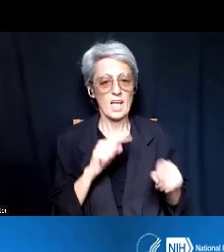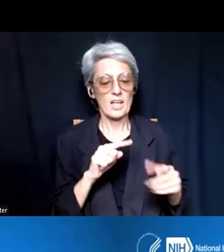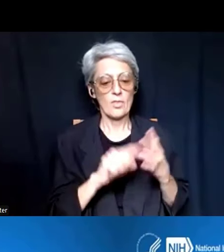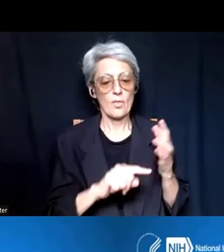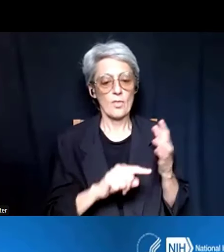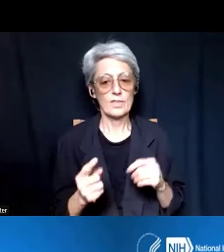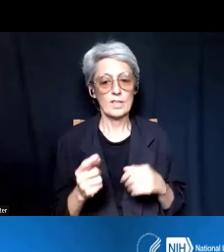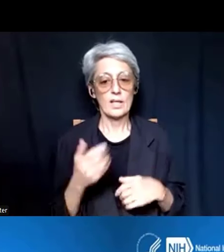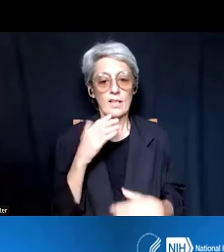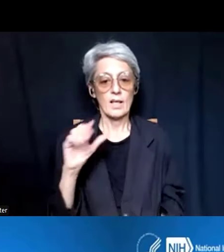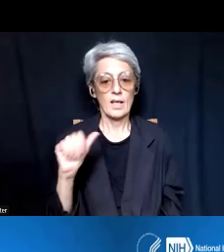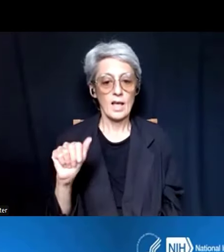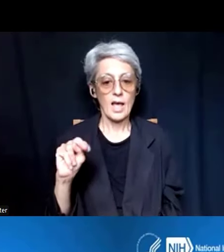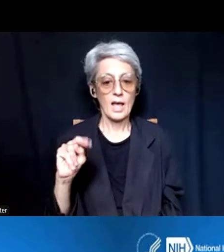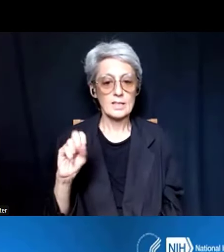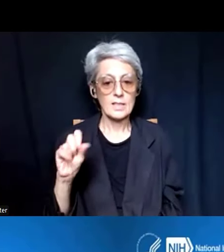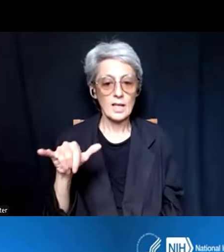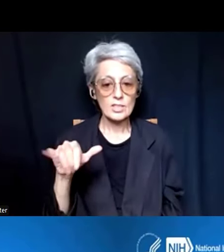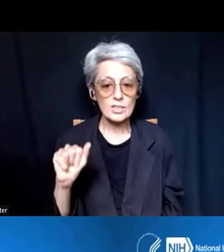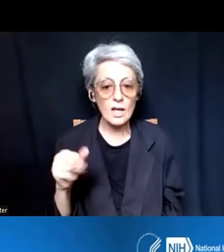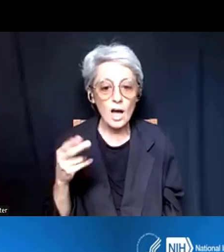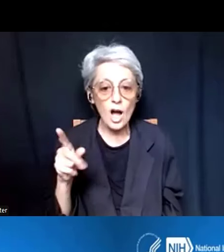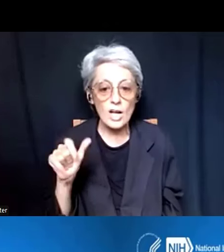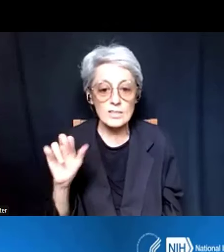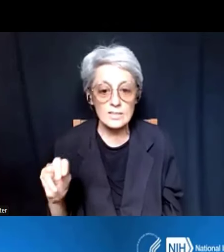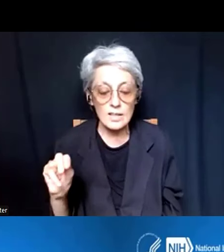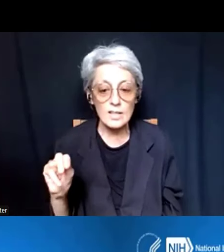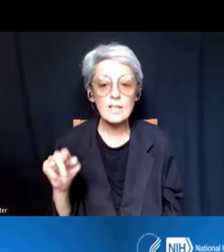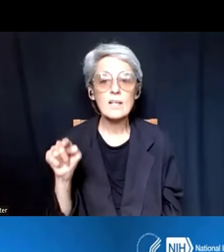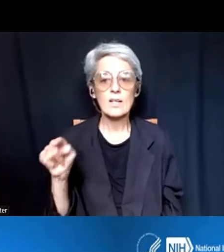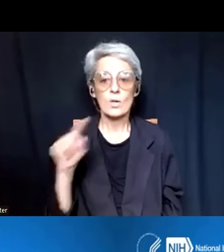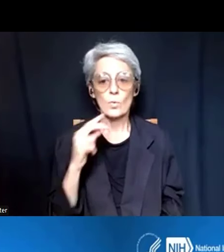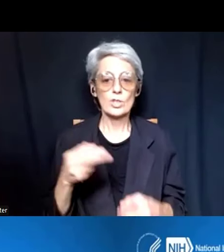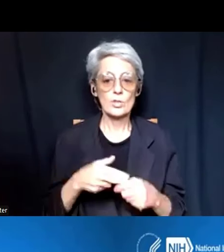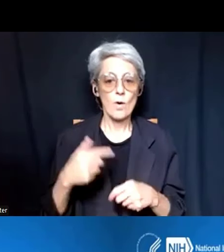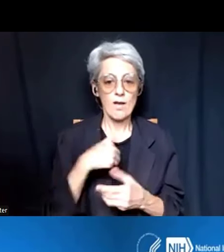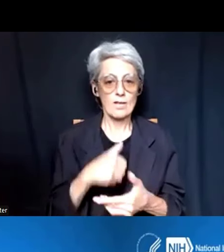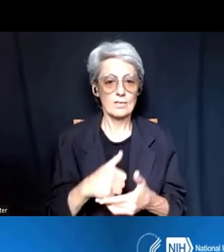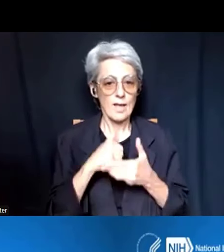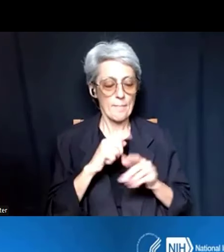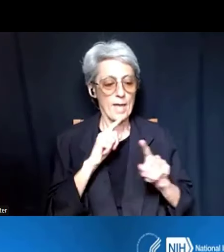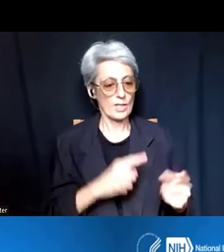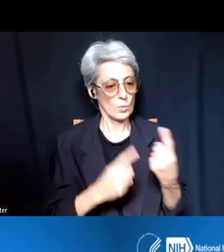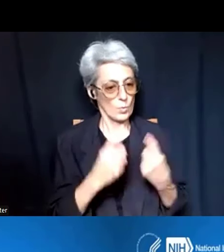Dr. Anastasiya Hardison, who will be joining us to also help with questions. And we have people in the background